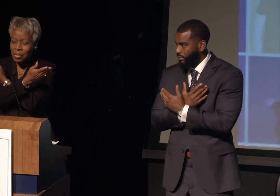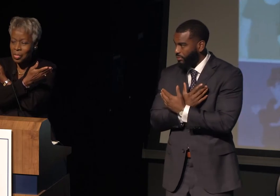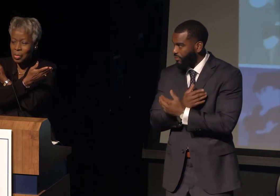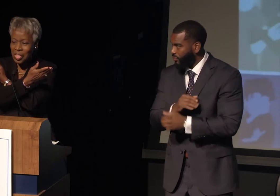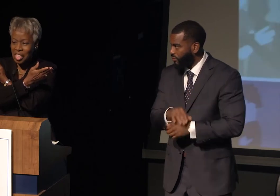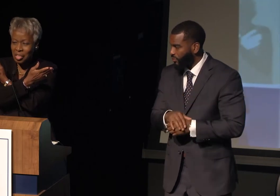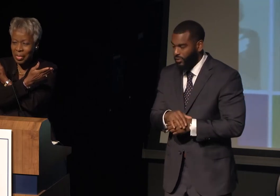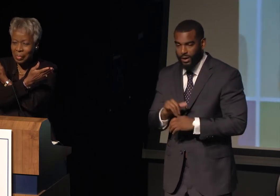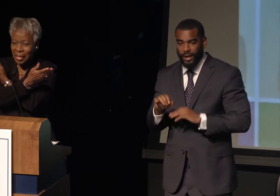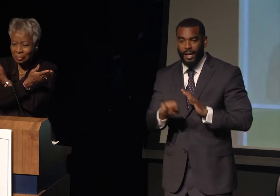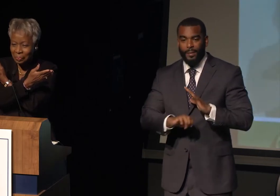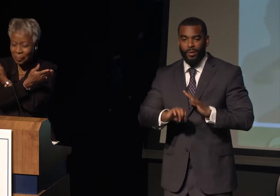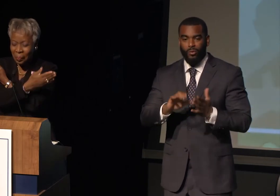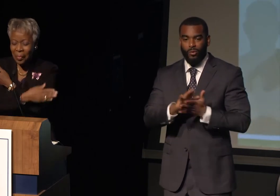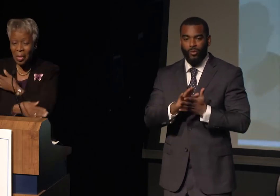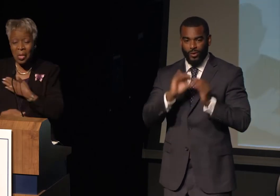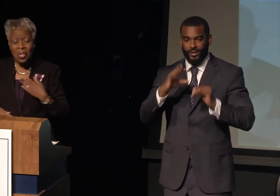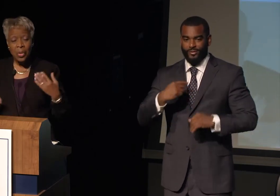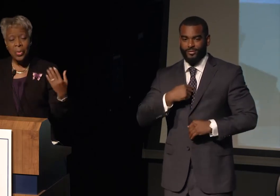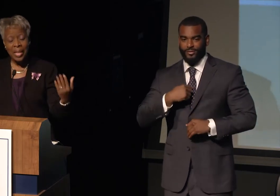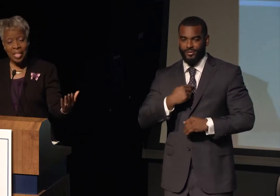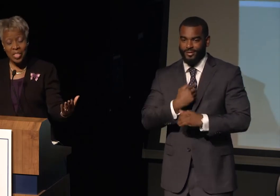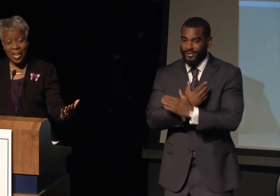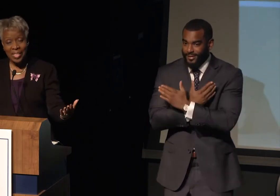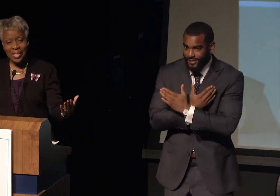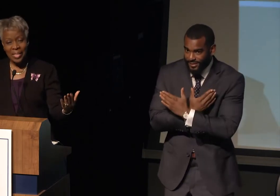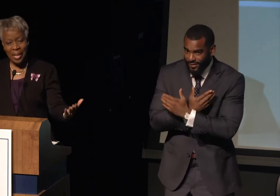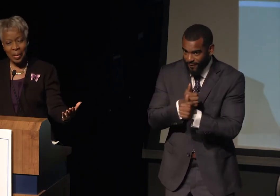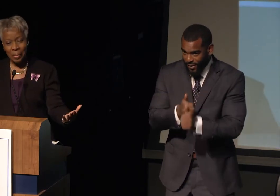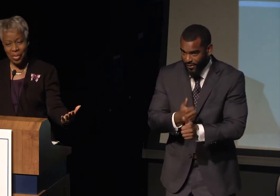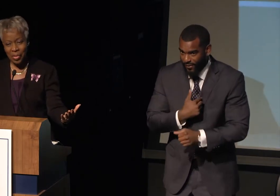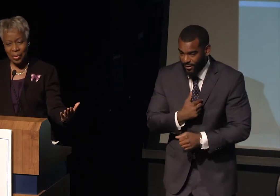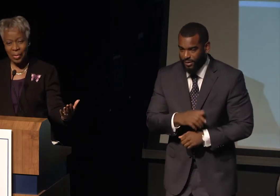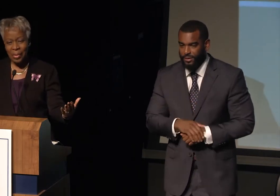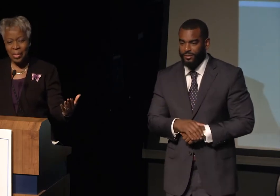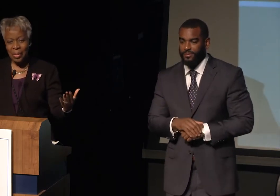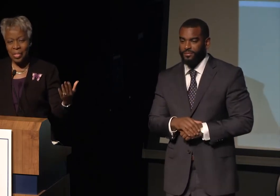This is the elementary school teacher in me. You get a chance to take a picture,